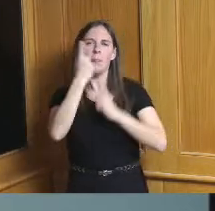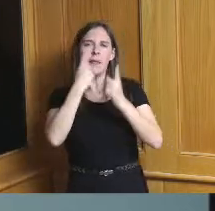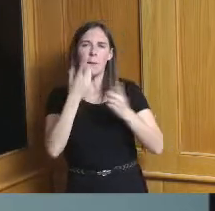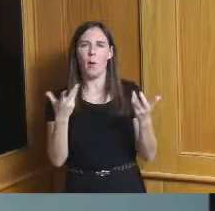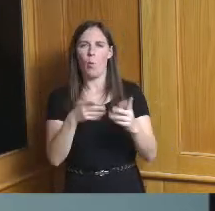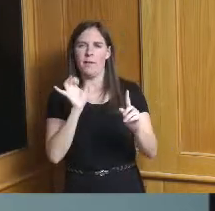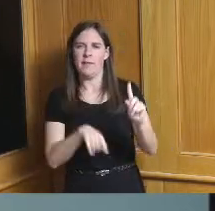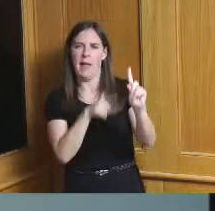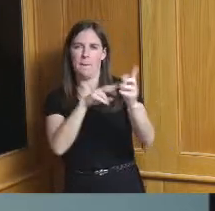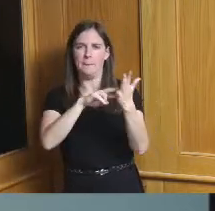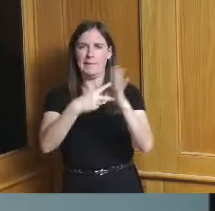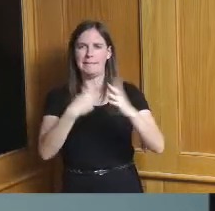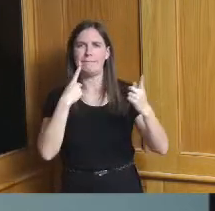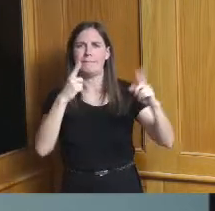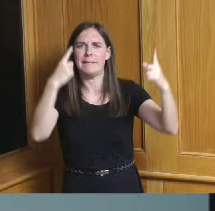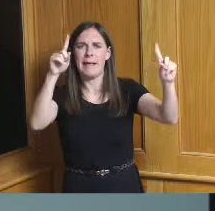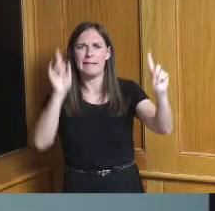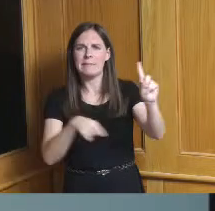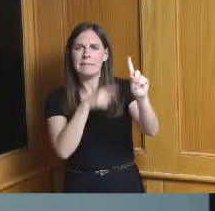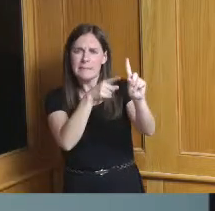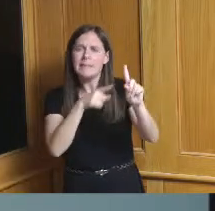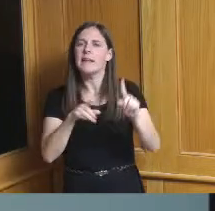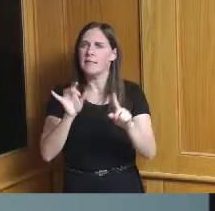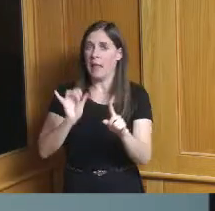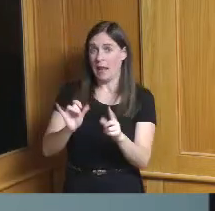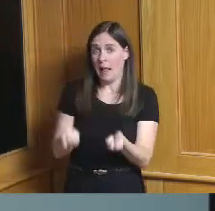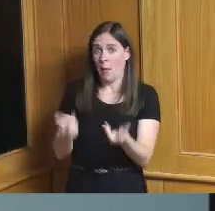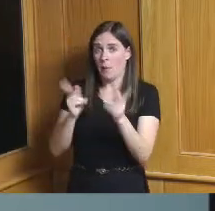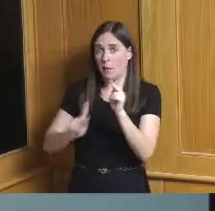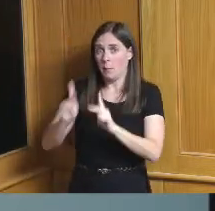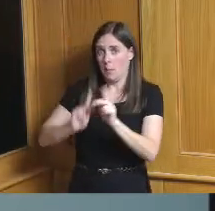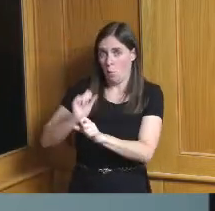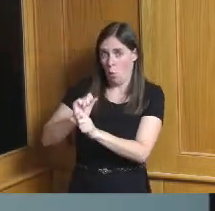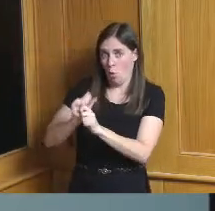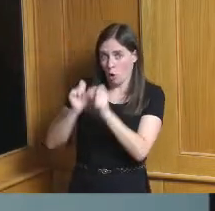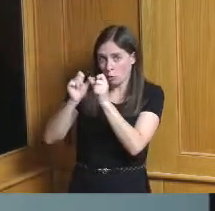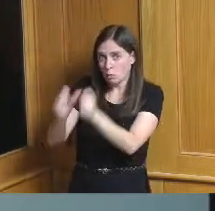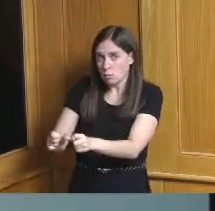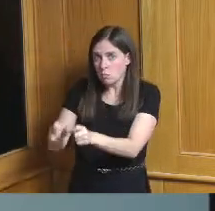we certainly always count employment numbers and unemployment rates and that's appropriate